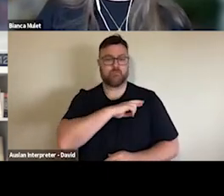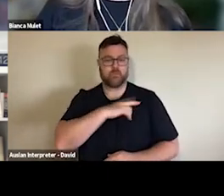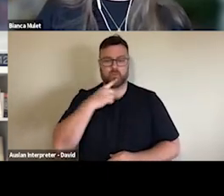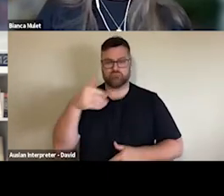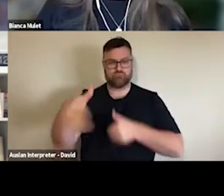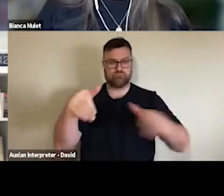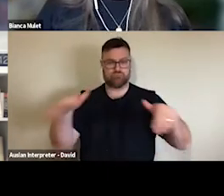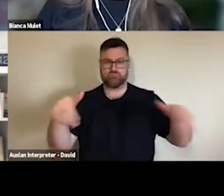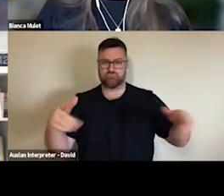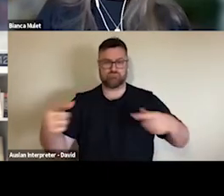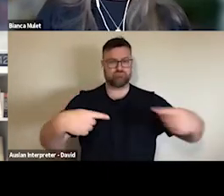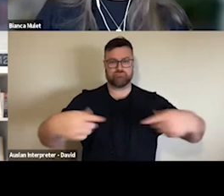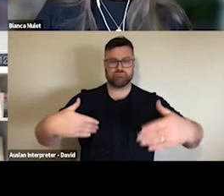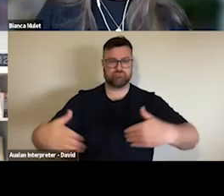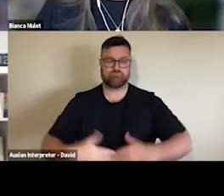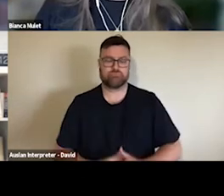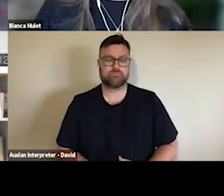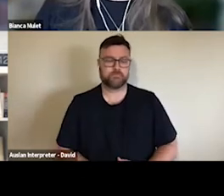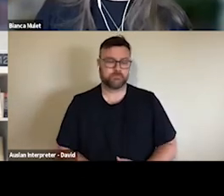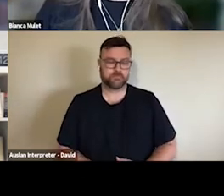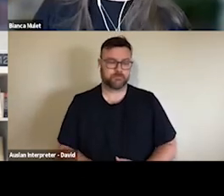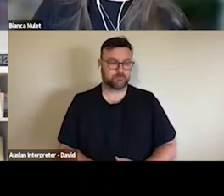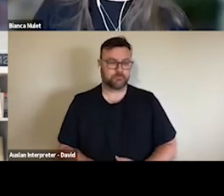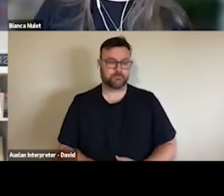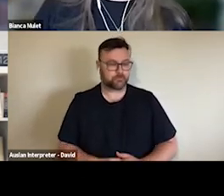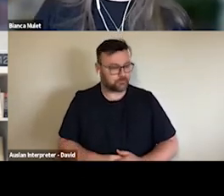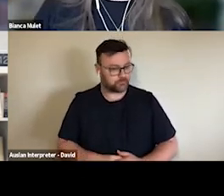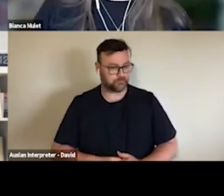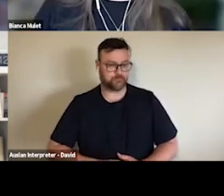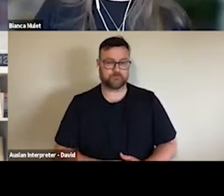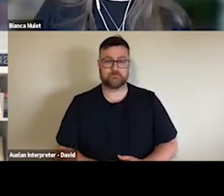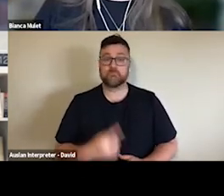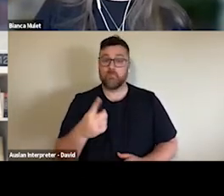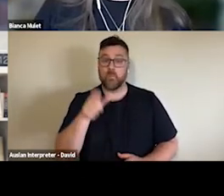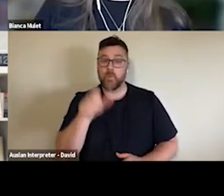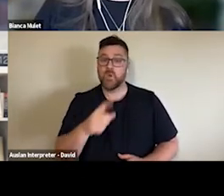attendance levels that we saw in March have been maintained into these winter months.